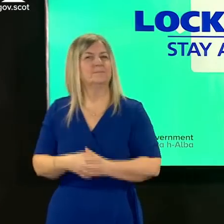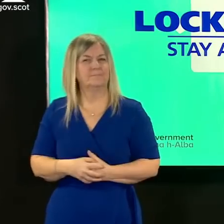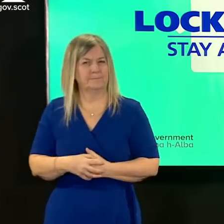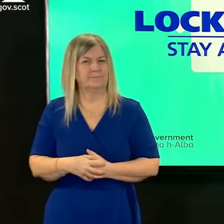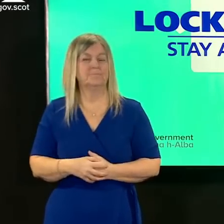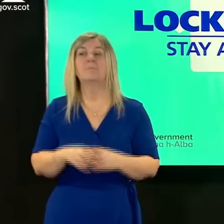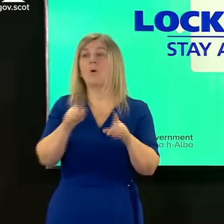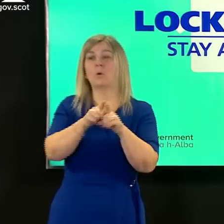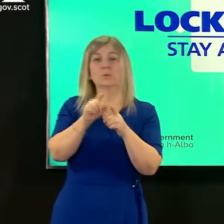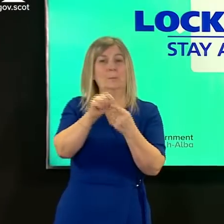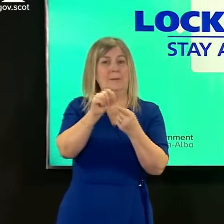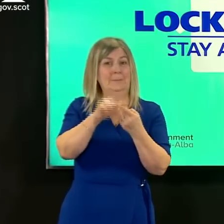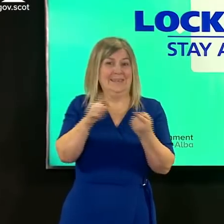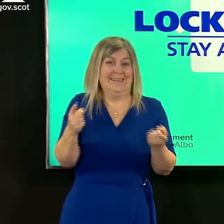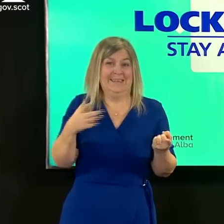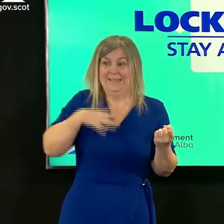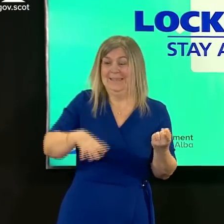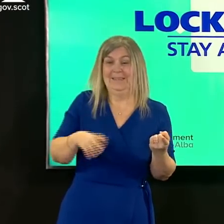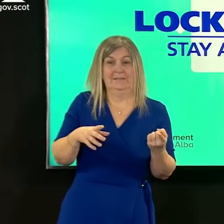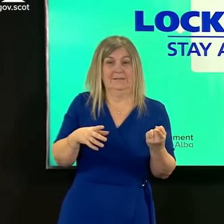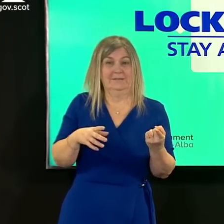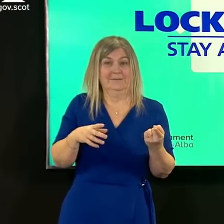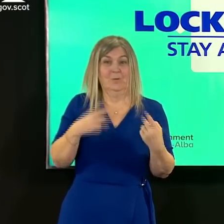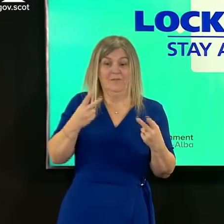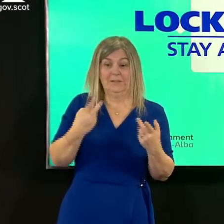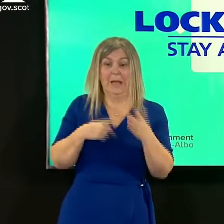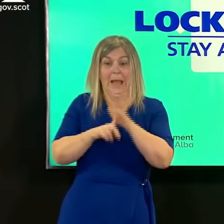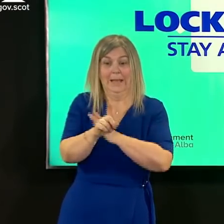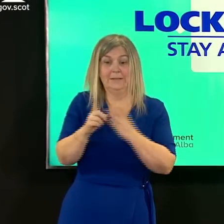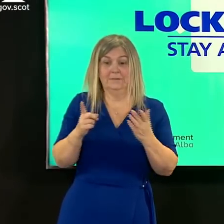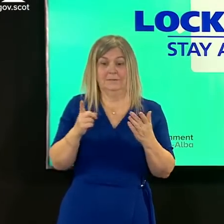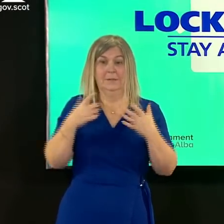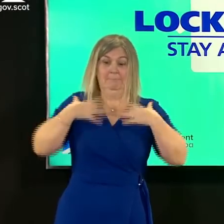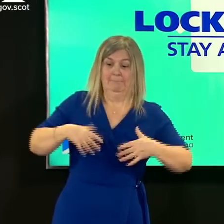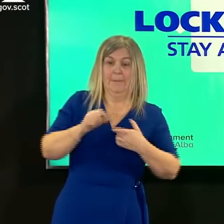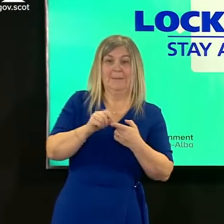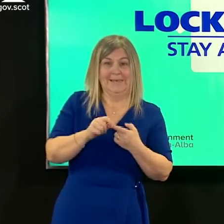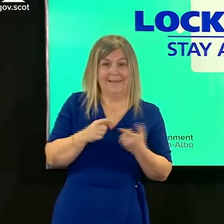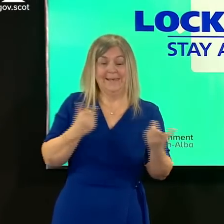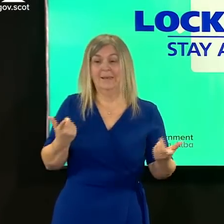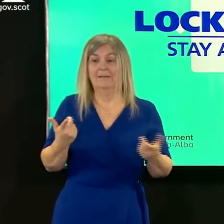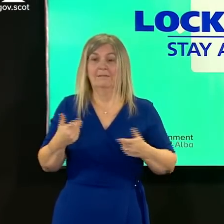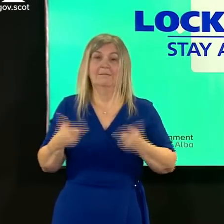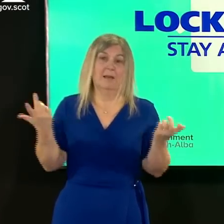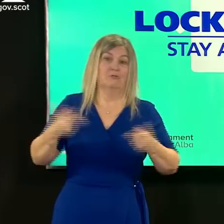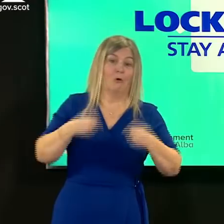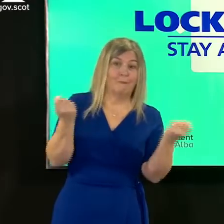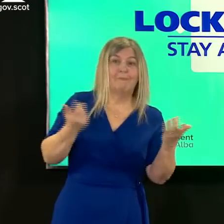any ppe that is required but i certainly expect that by the middle of march with our continuous